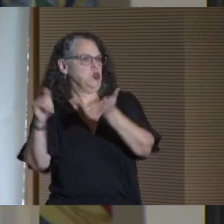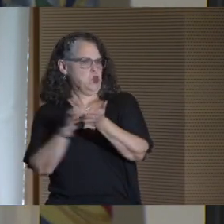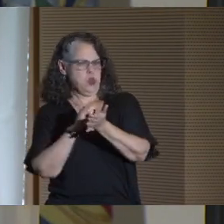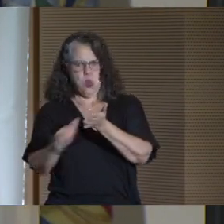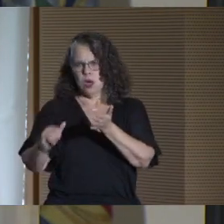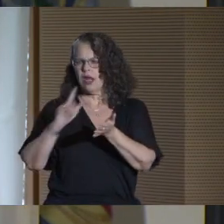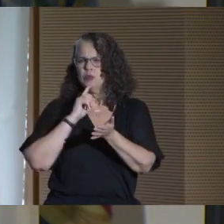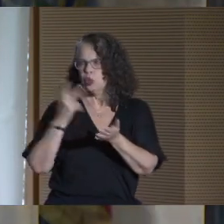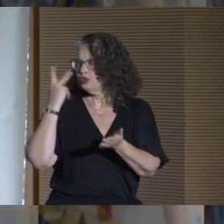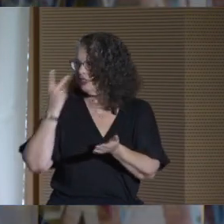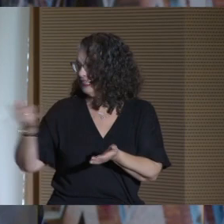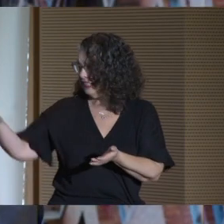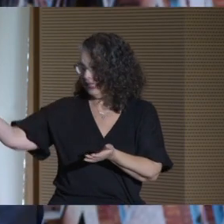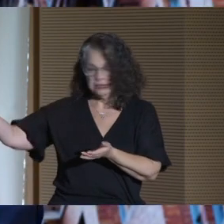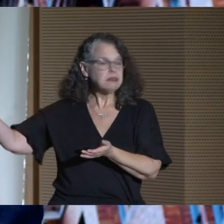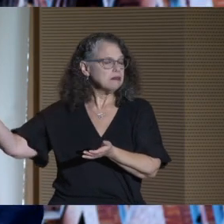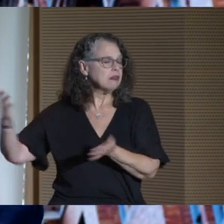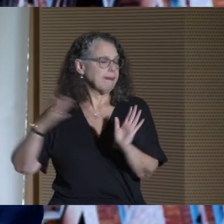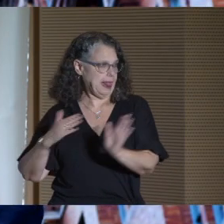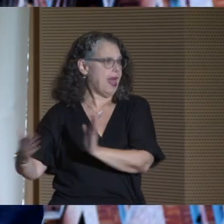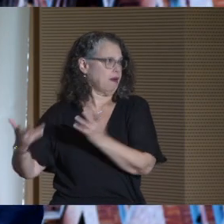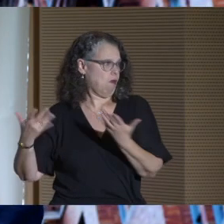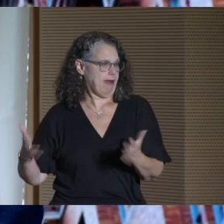and have copies of this, of our plan.